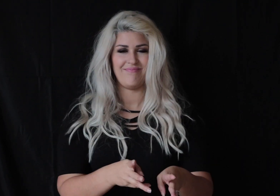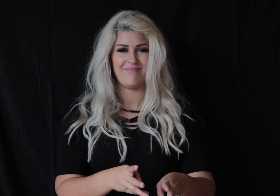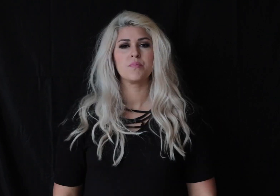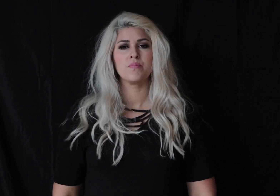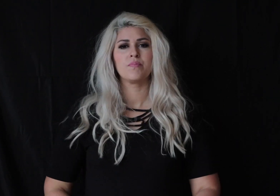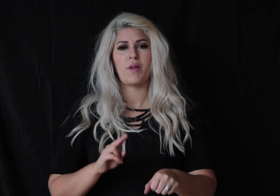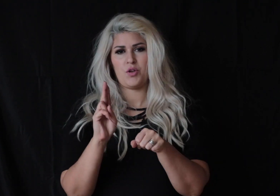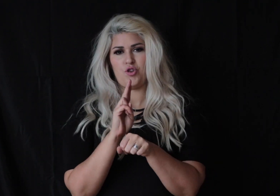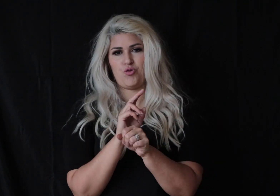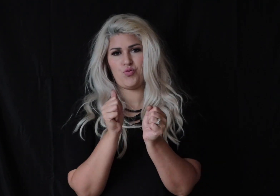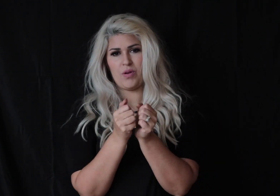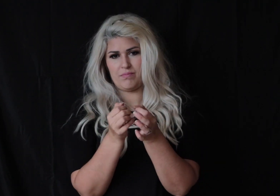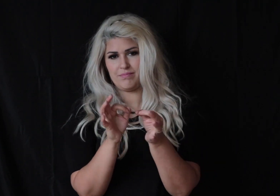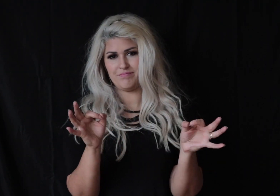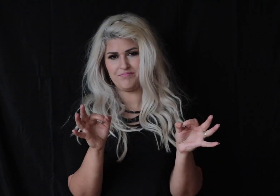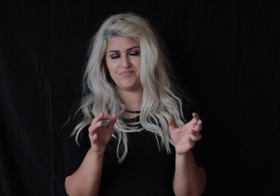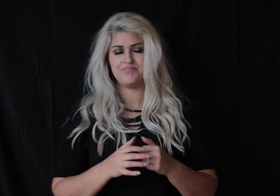Download let's use it in a sentence. Oh